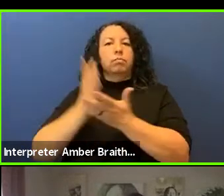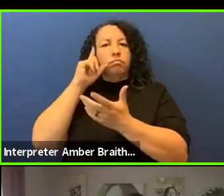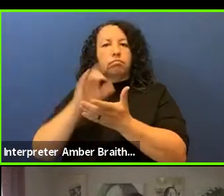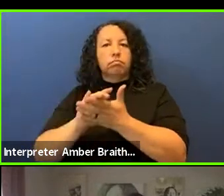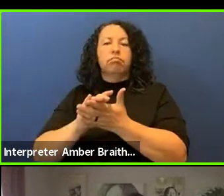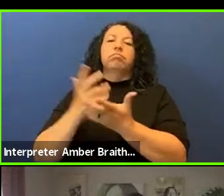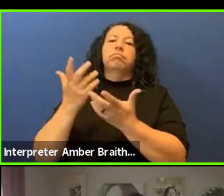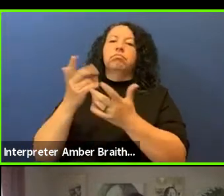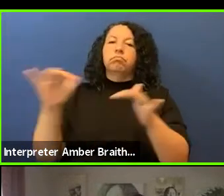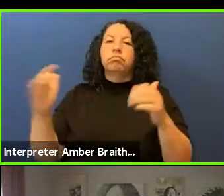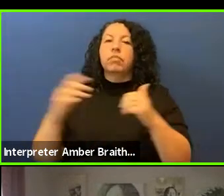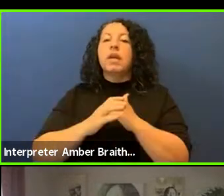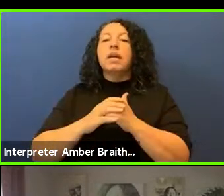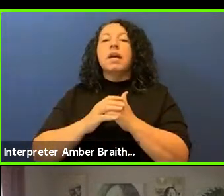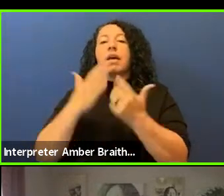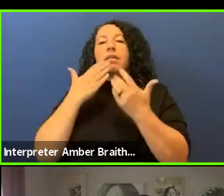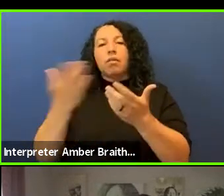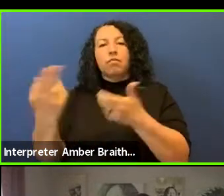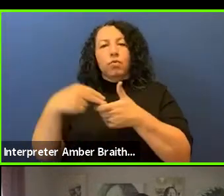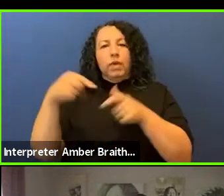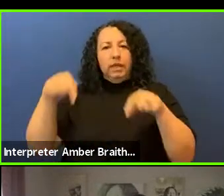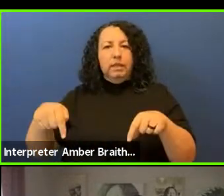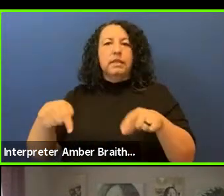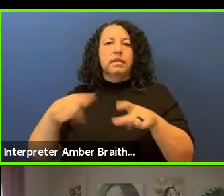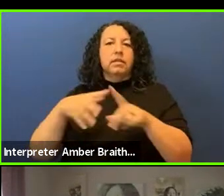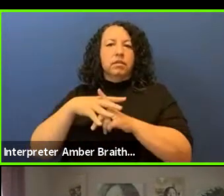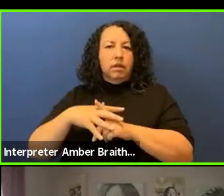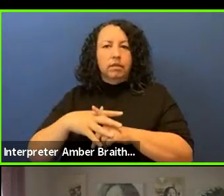I also extend my gratitude to the family of Elaine Terner Cooper for their